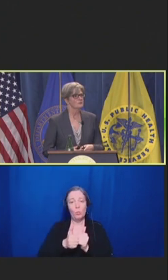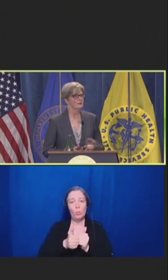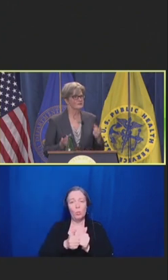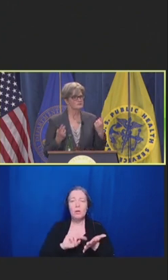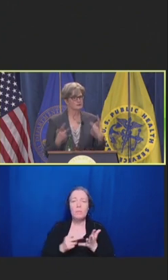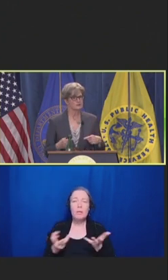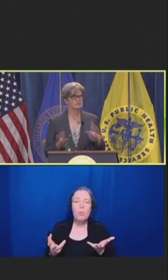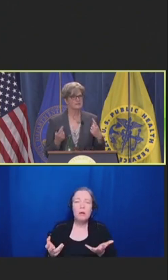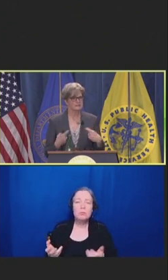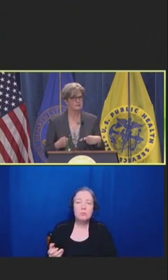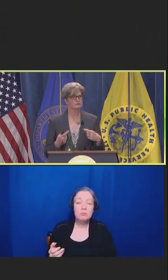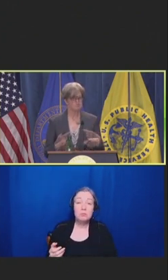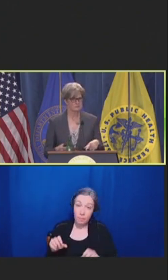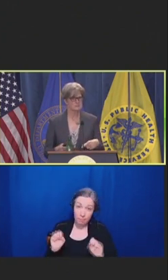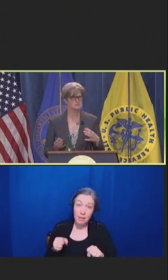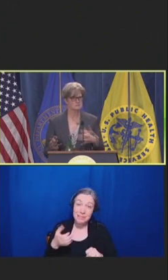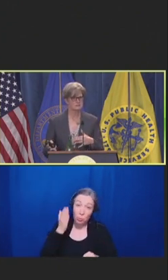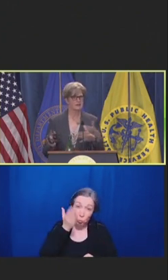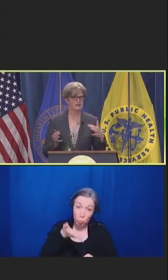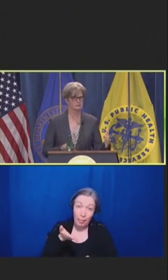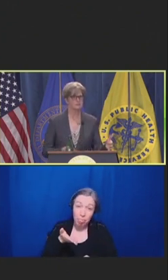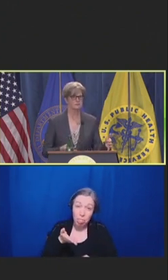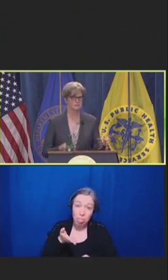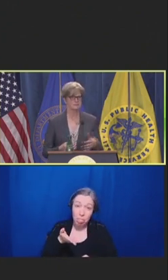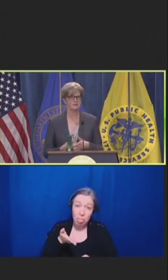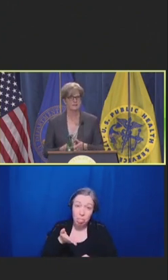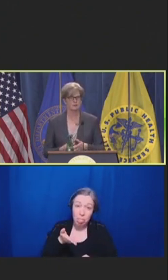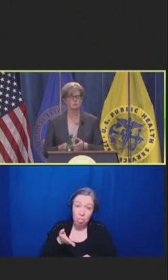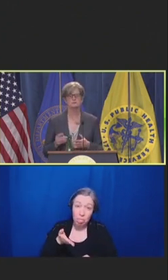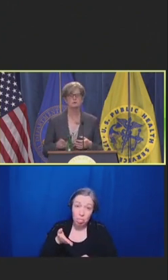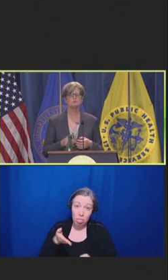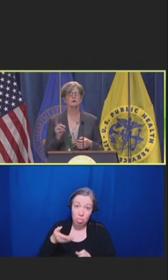What I started hearing from clinicians about halfway through the pandemic was no longer